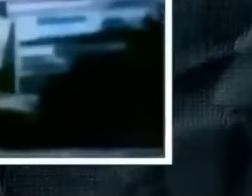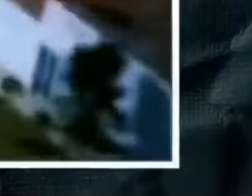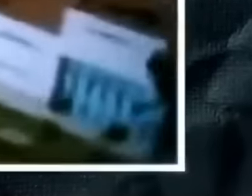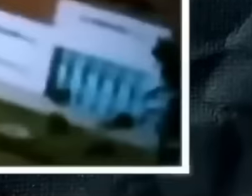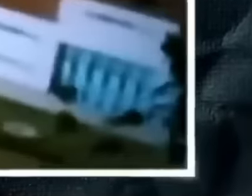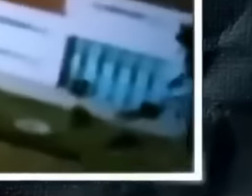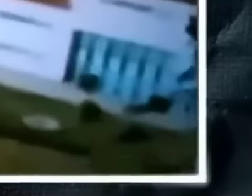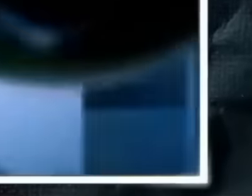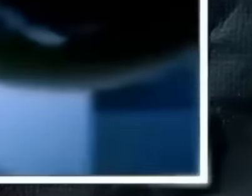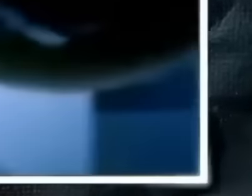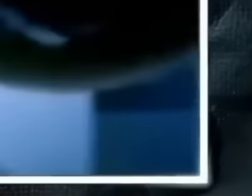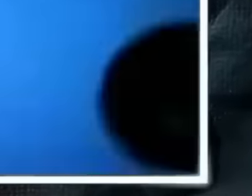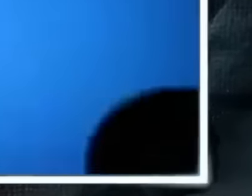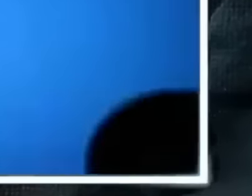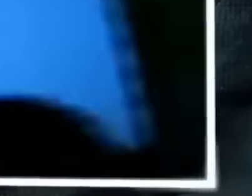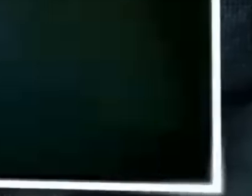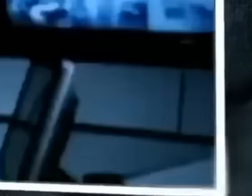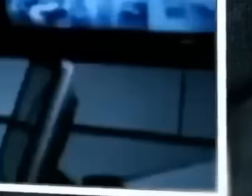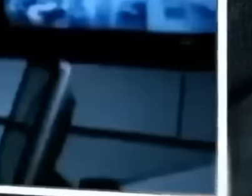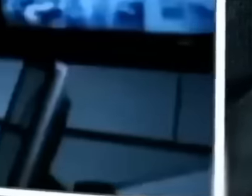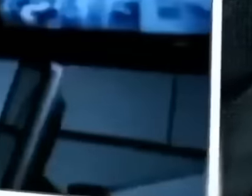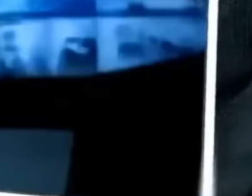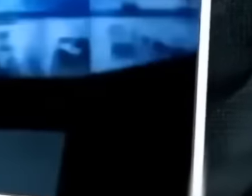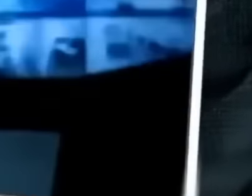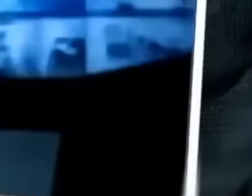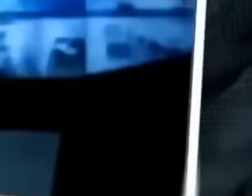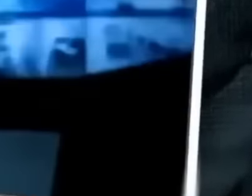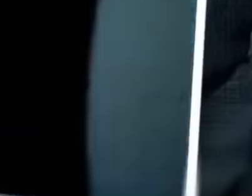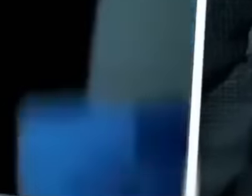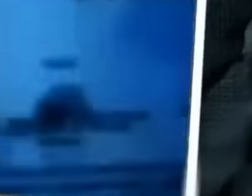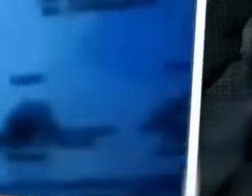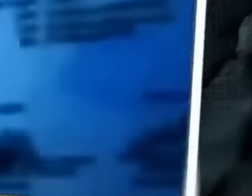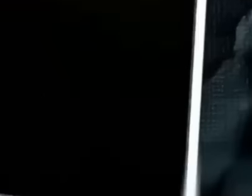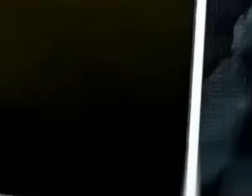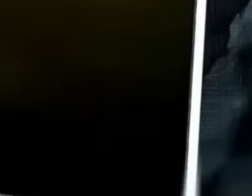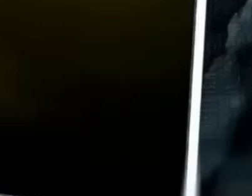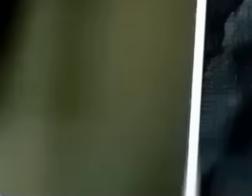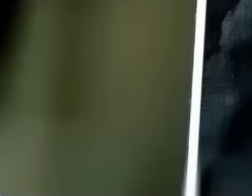bunker soon became the synthesis of delusions of greatness of Genaro García Luna